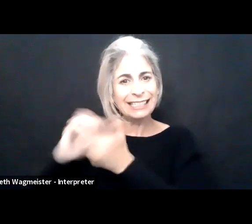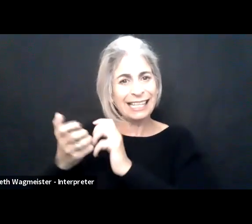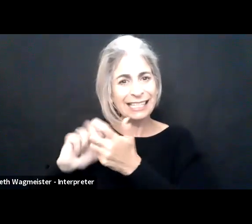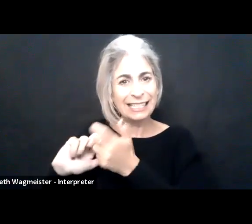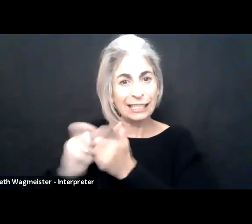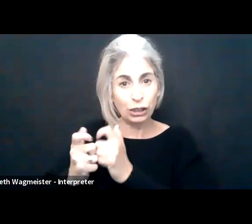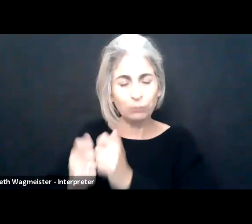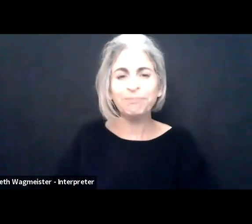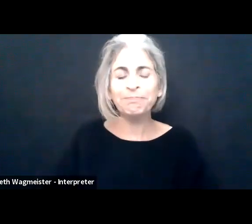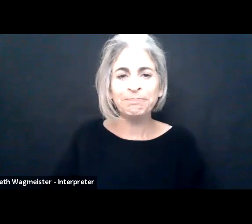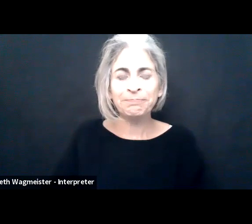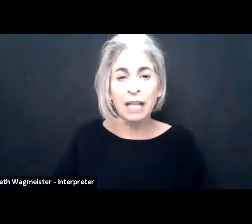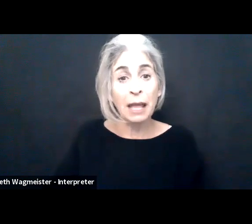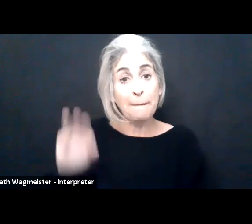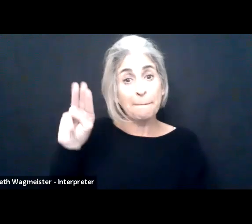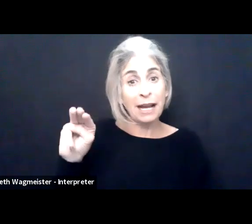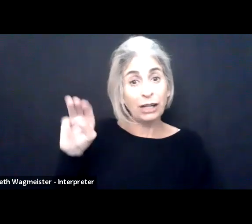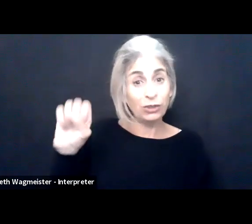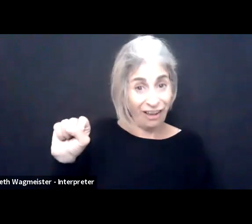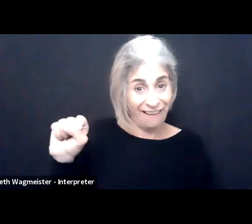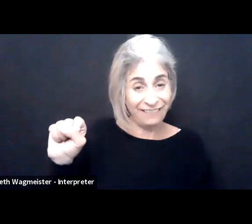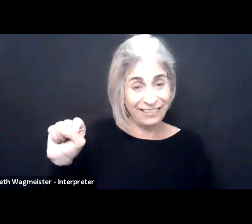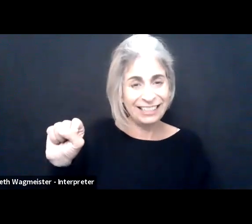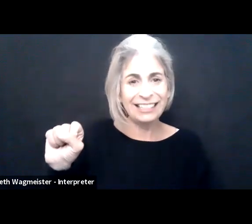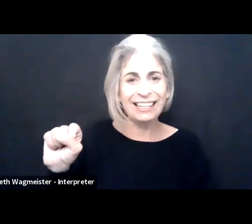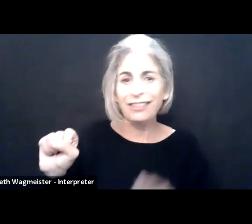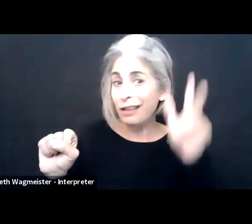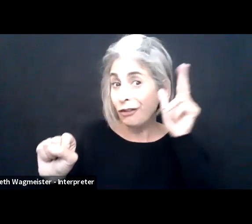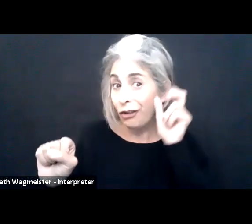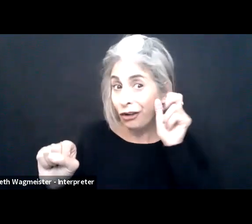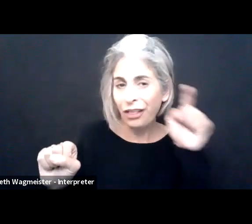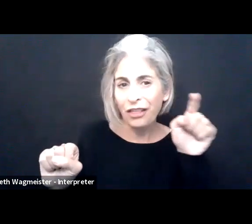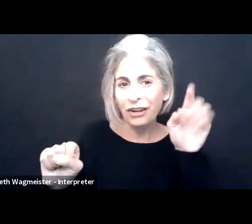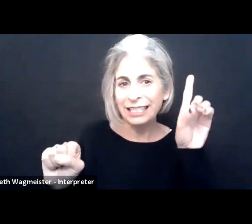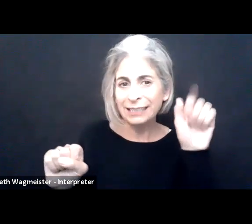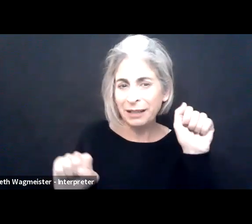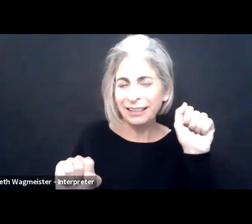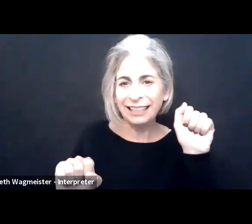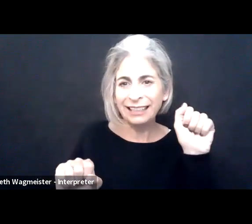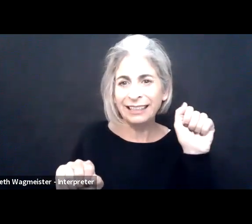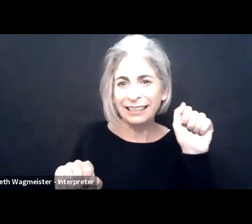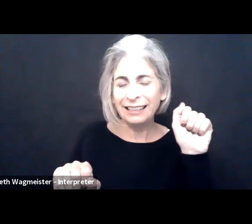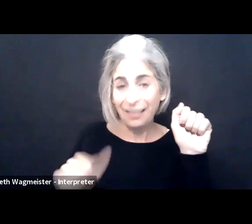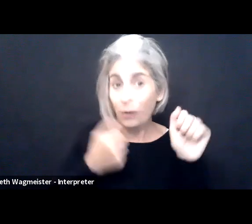accessibility and inclusion in the workplace. We heard from Jenny Lay-Flurrie that Microsoft, from what they heard in their